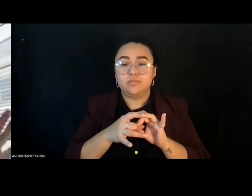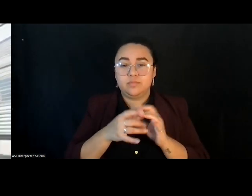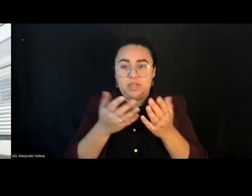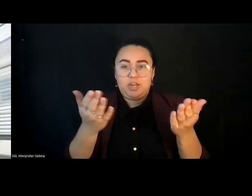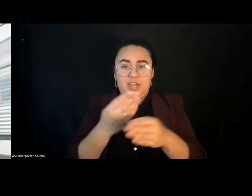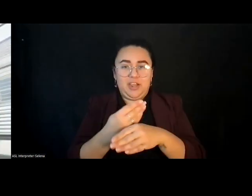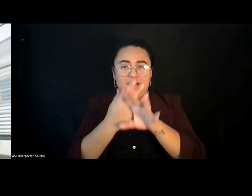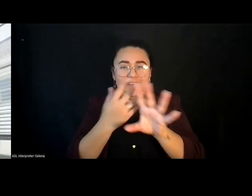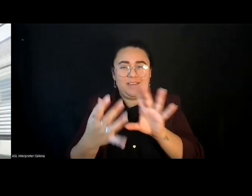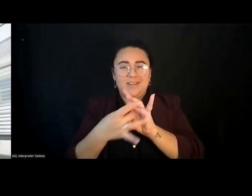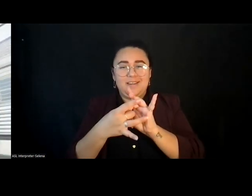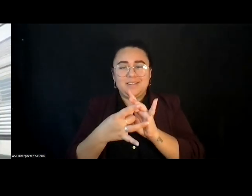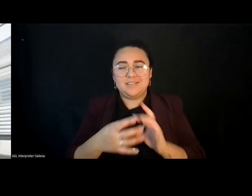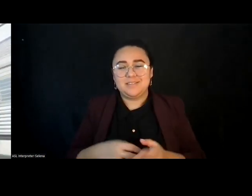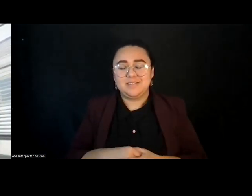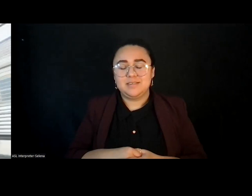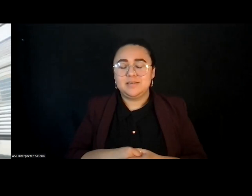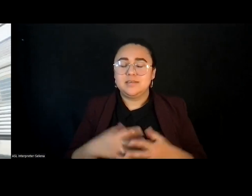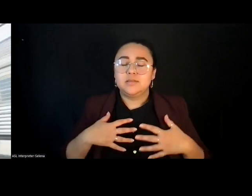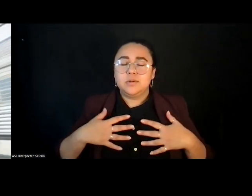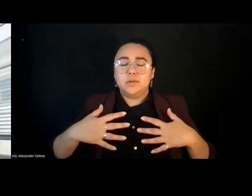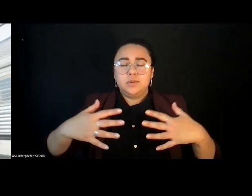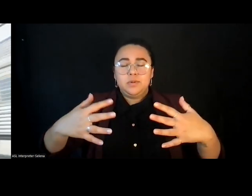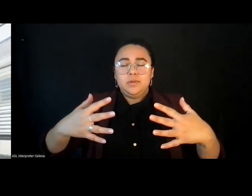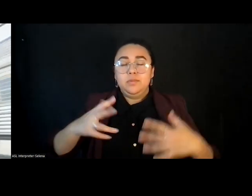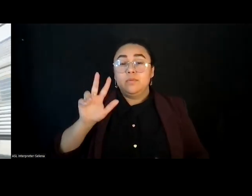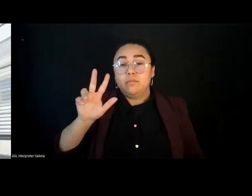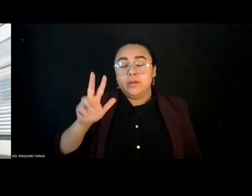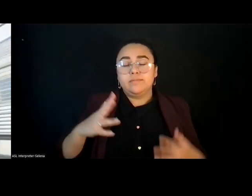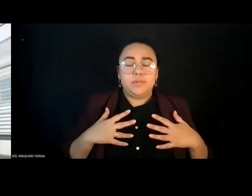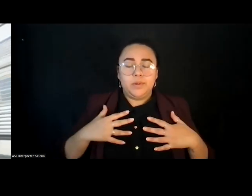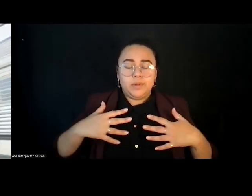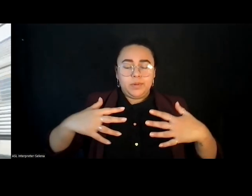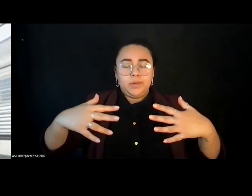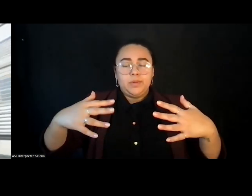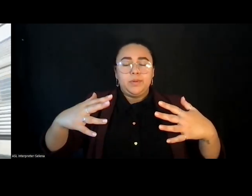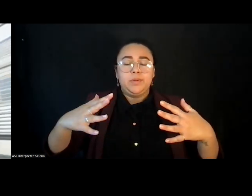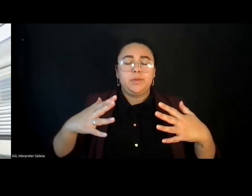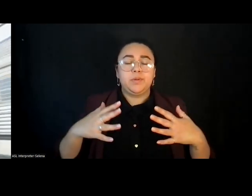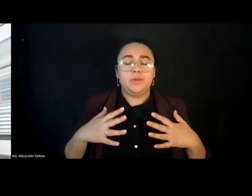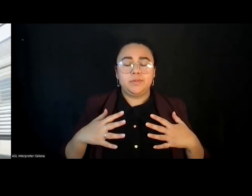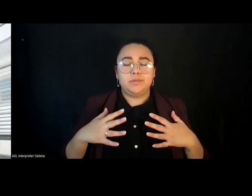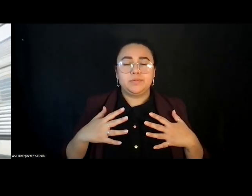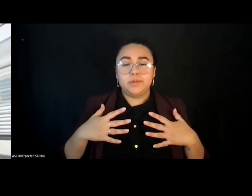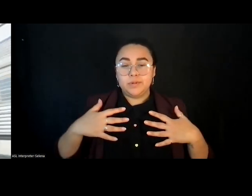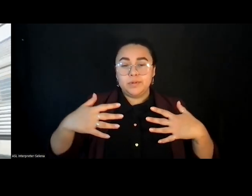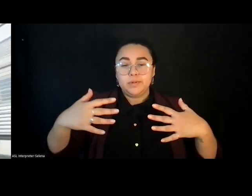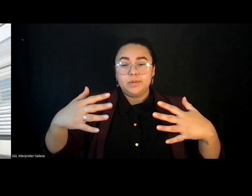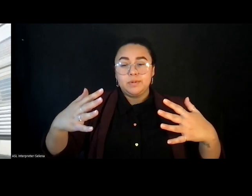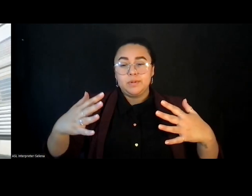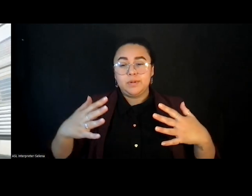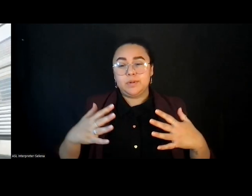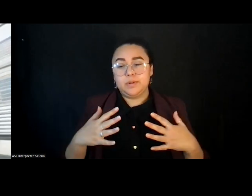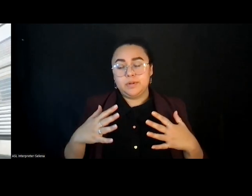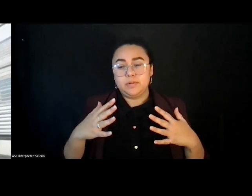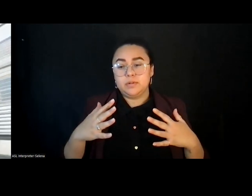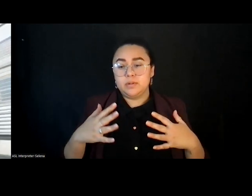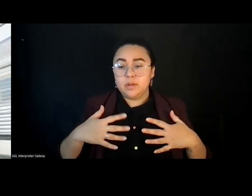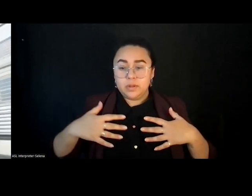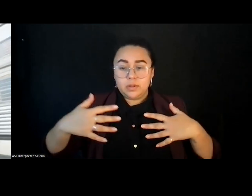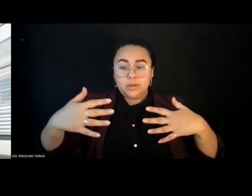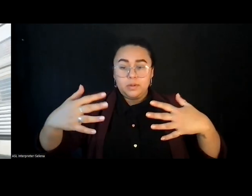Just invite you to take three breaths before we transition.